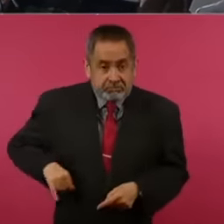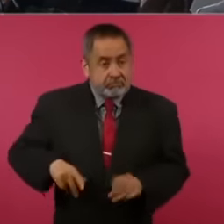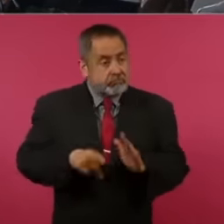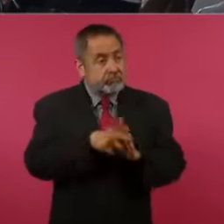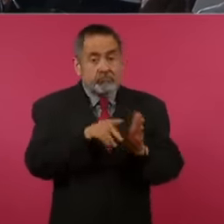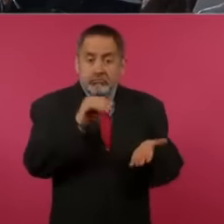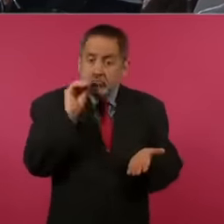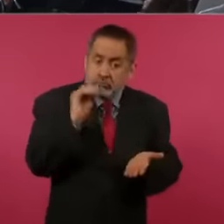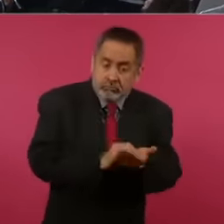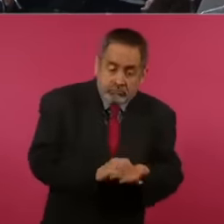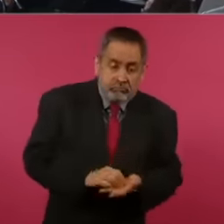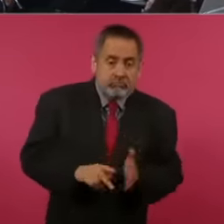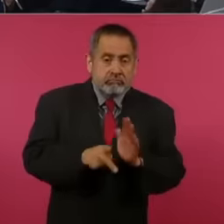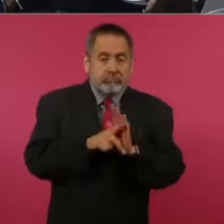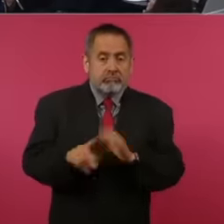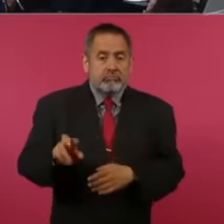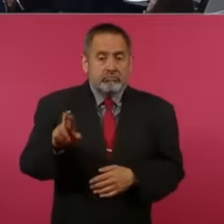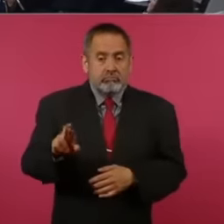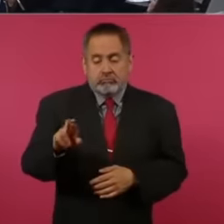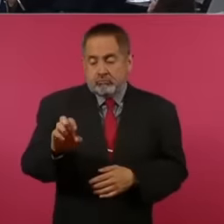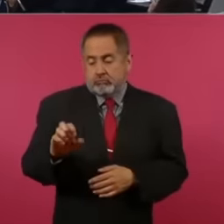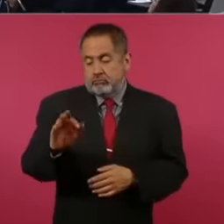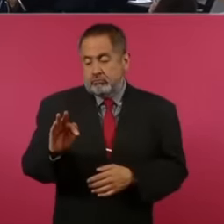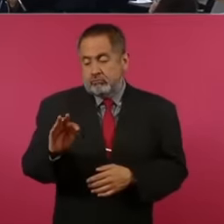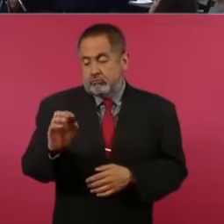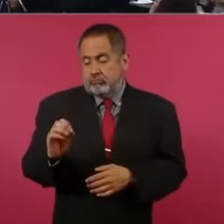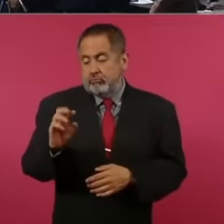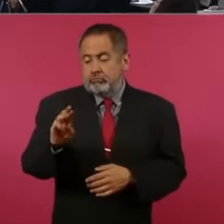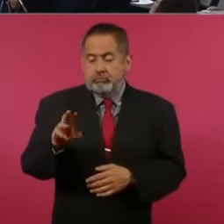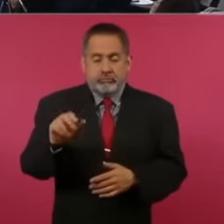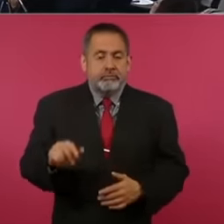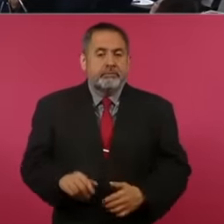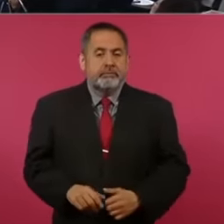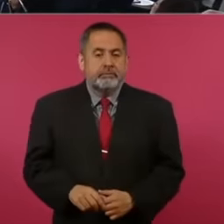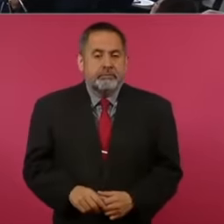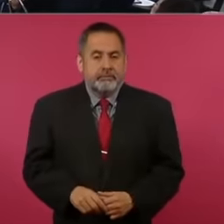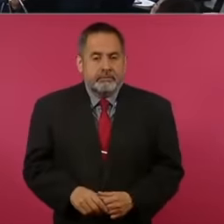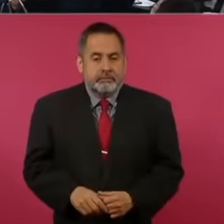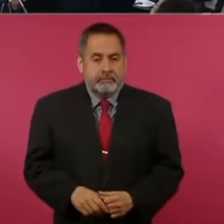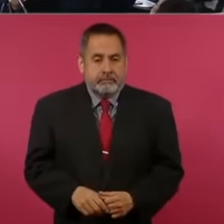reform